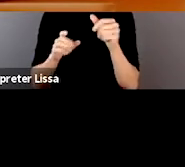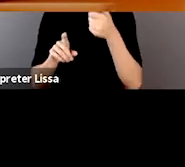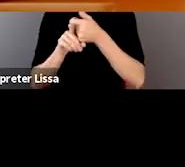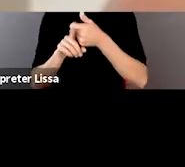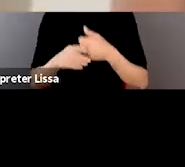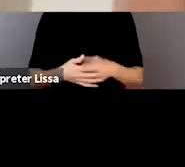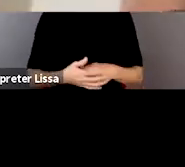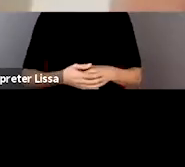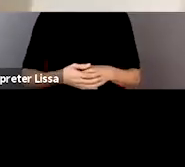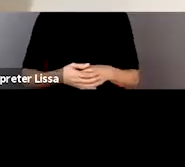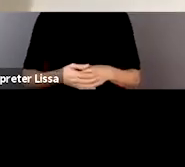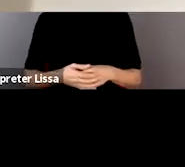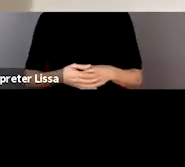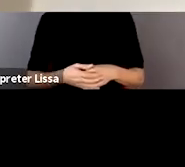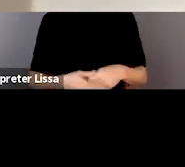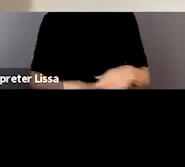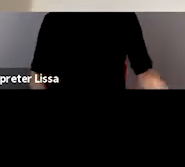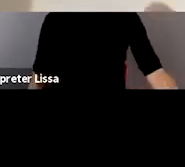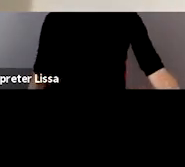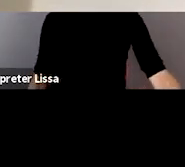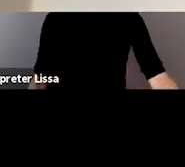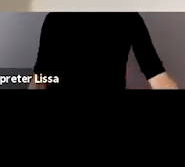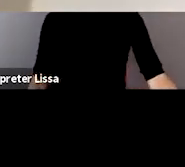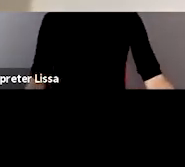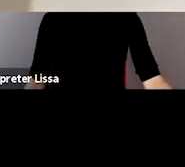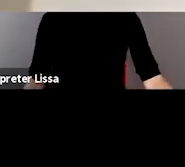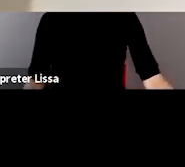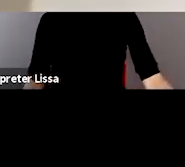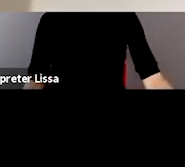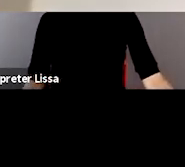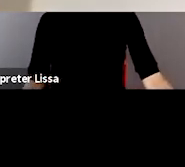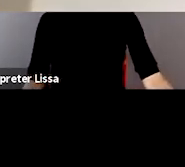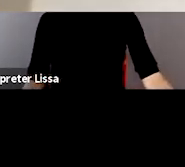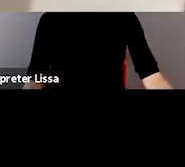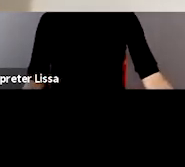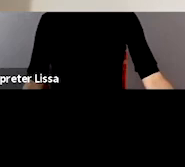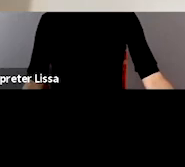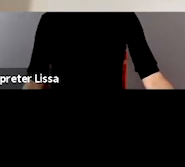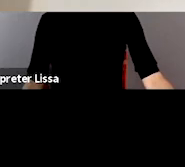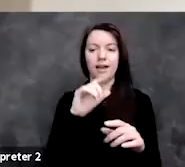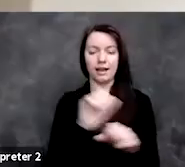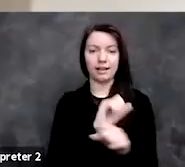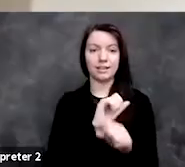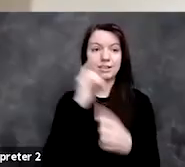I actually think this is more common now, I think it's significantly more common